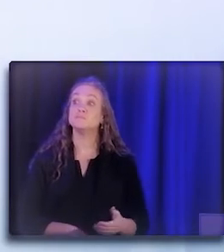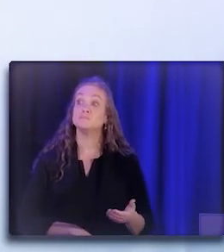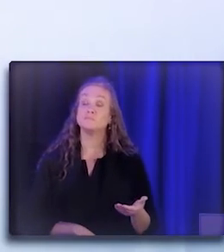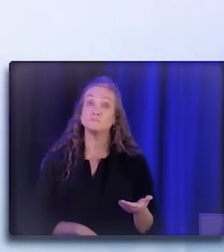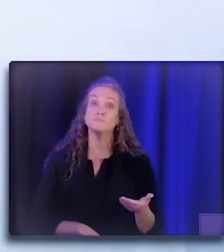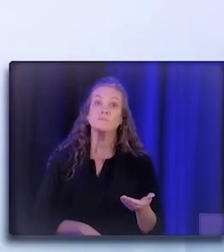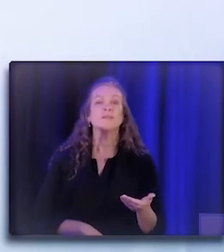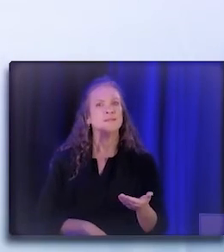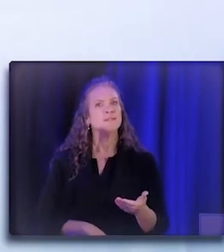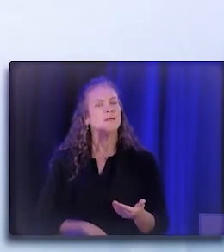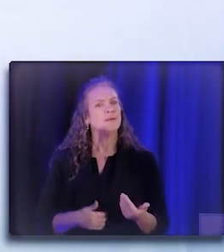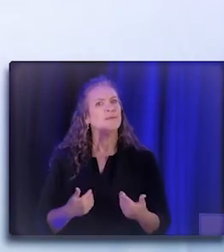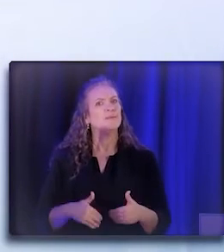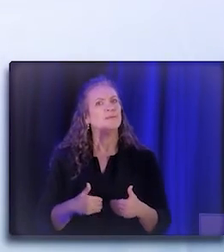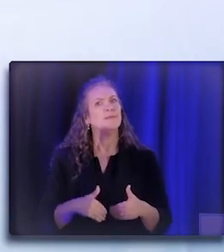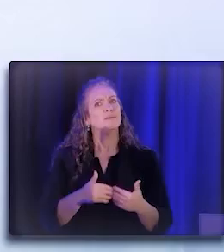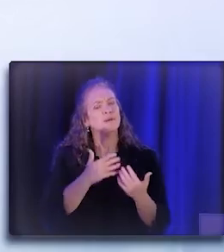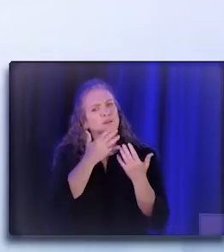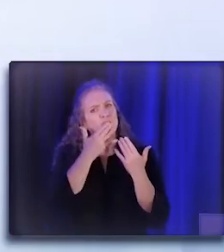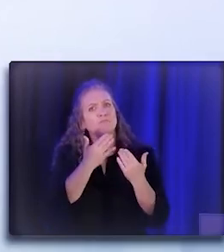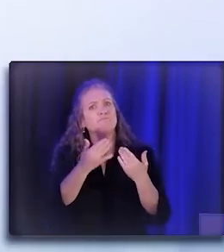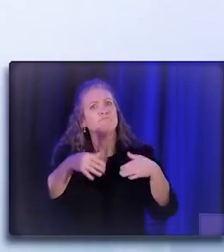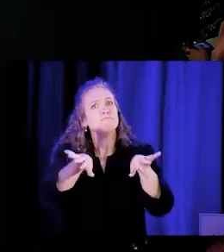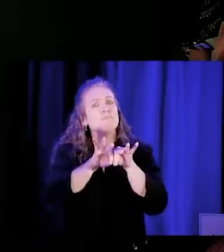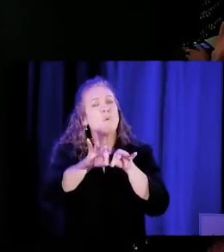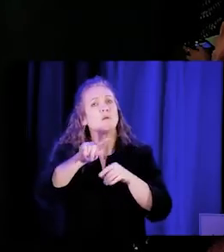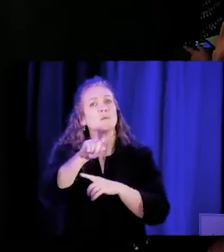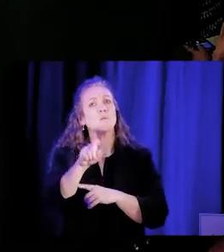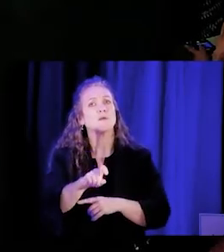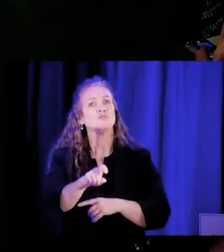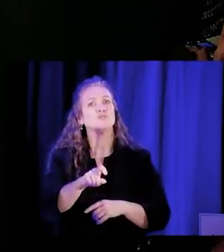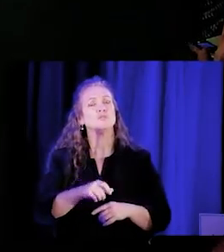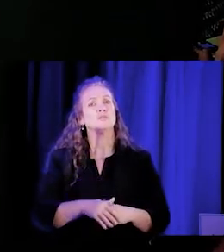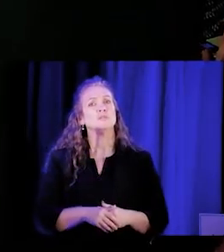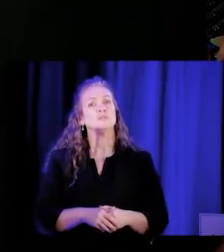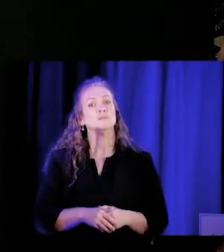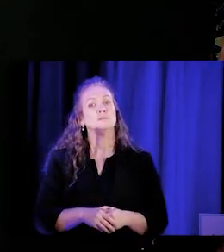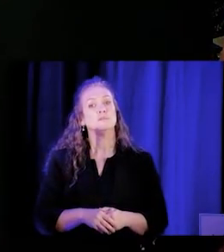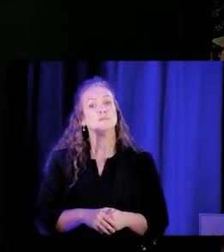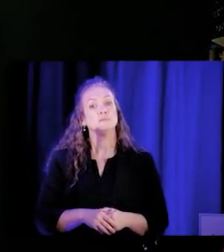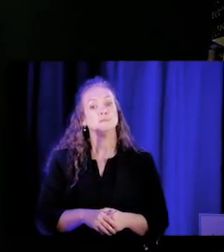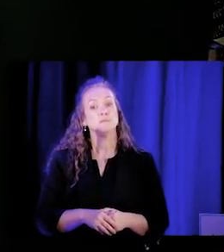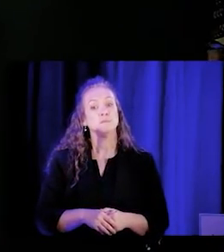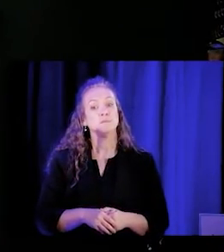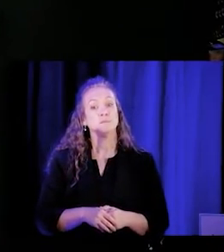Yeah, I think that's a very good and important question. I would definitely recommend that you take a look